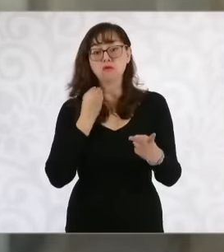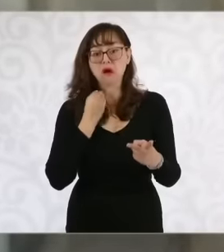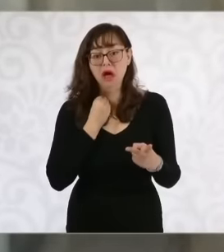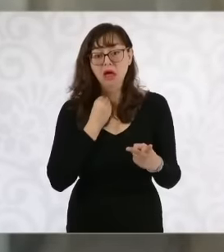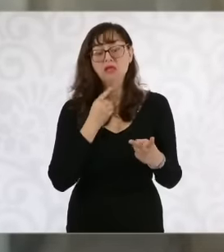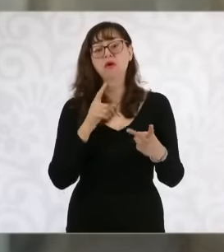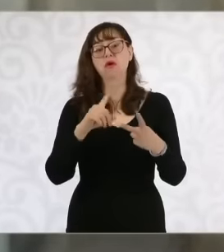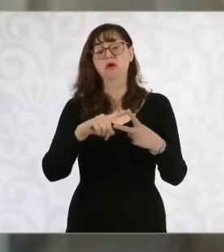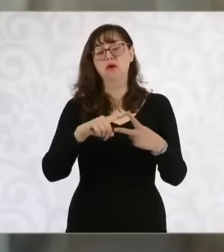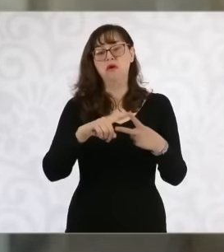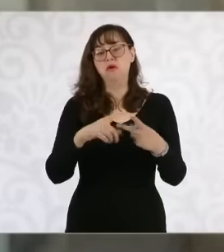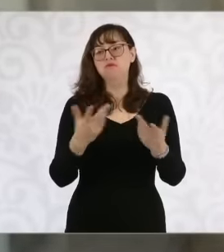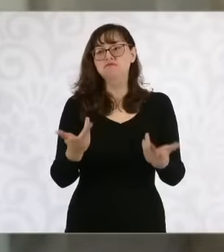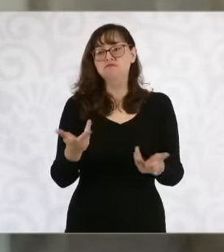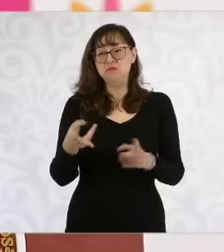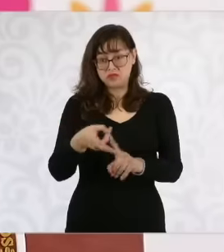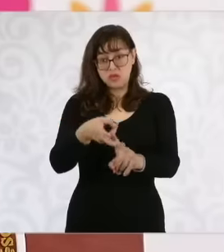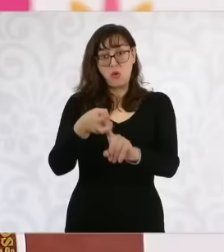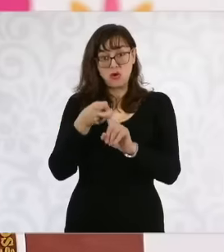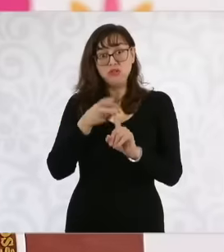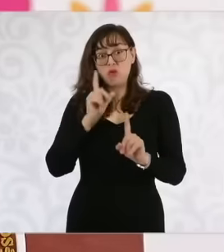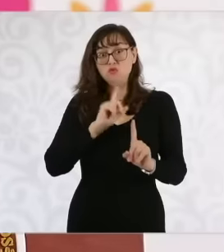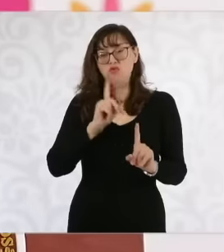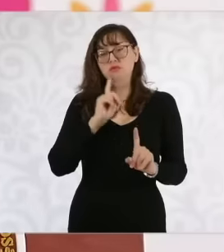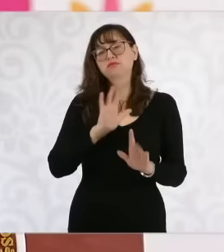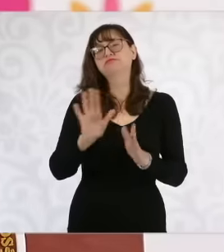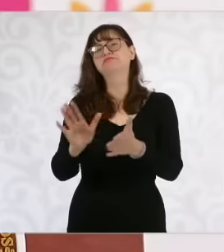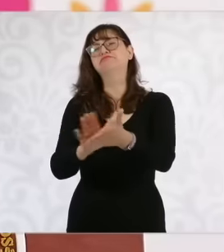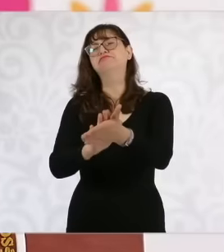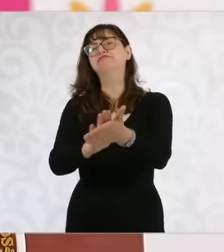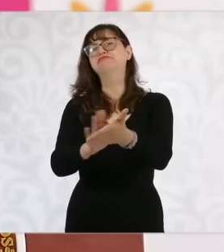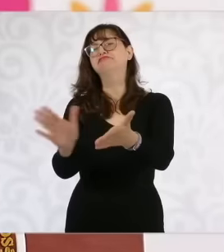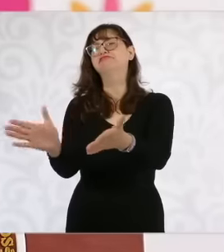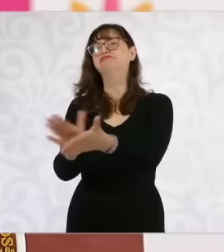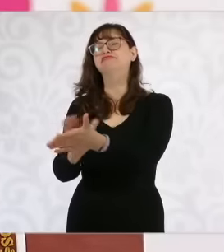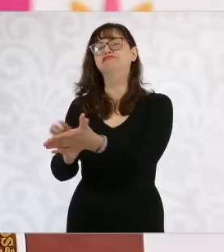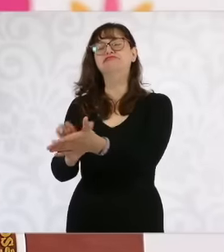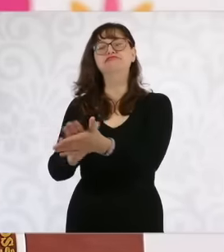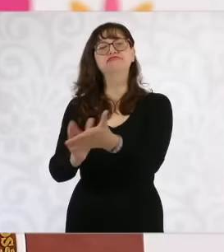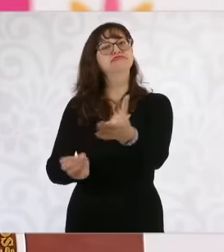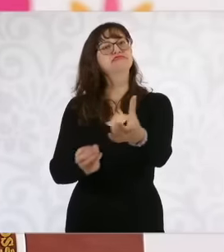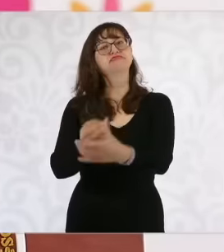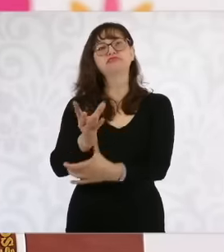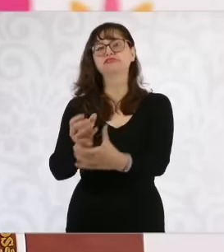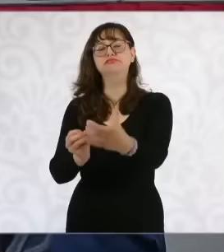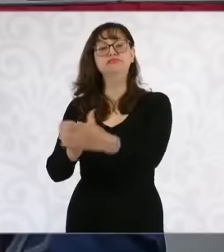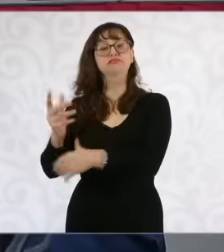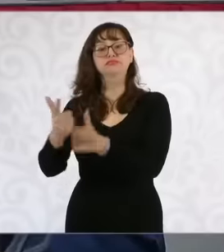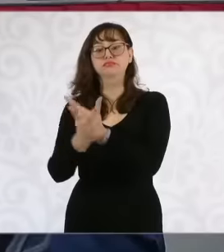León due to lack of evidence and also of Claudio Niño Fuentes, then it was the judges